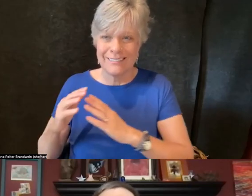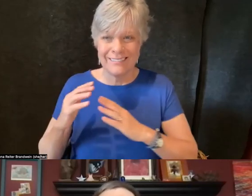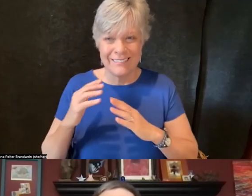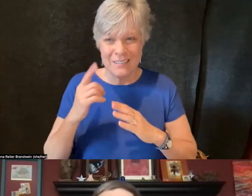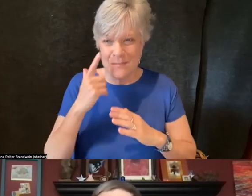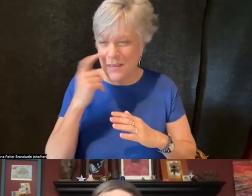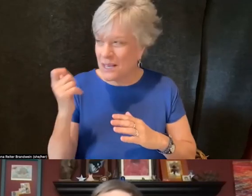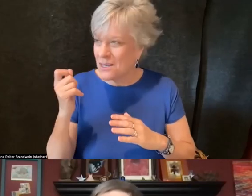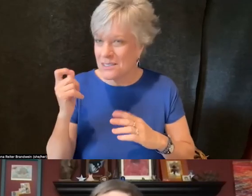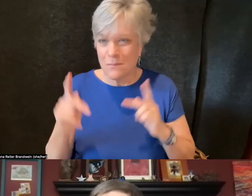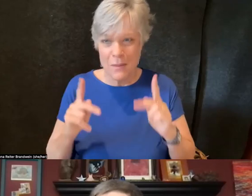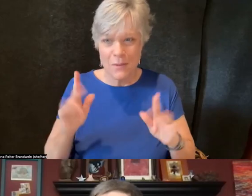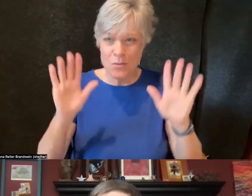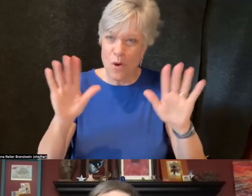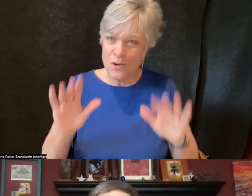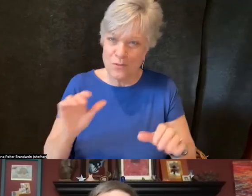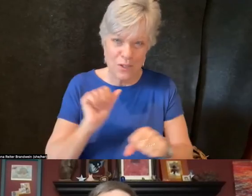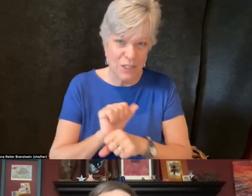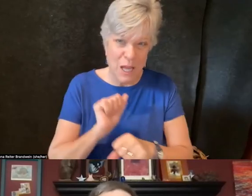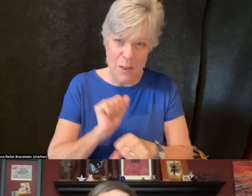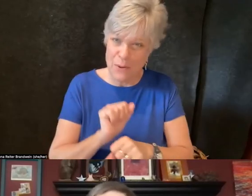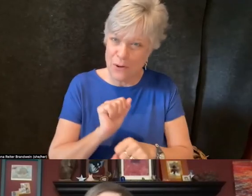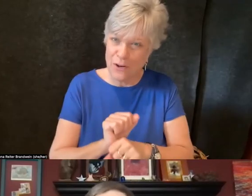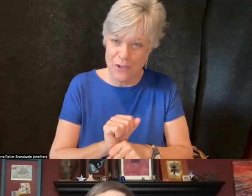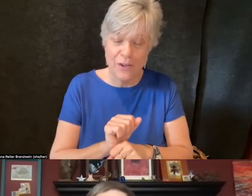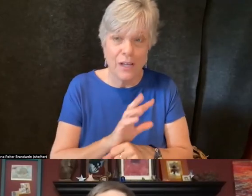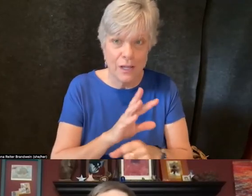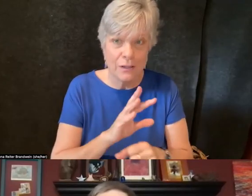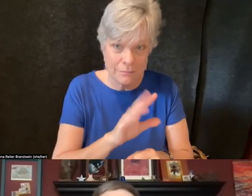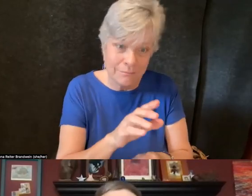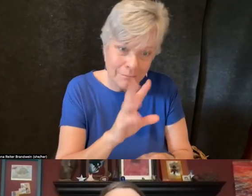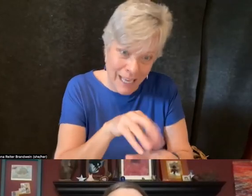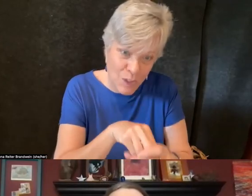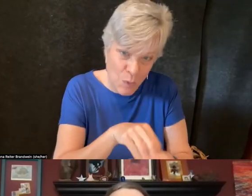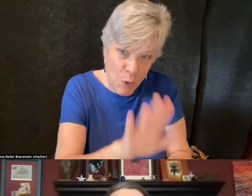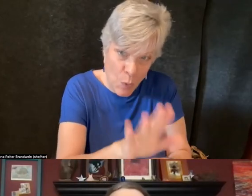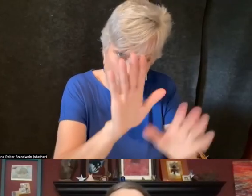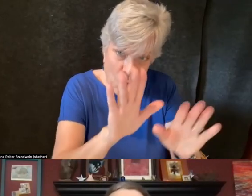including yours, Ann. So I was wondering what people thought about that.